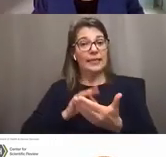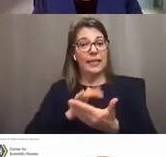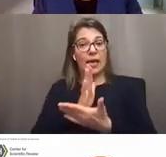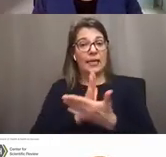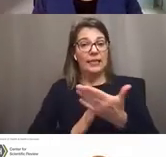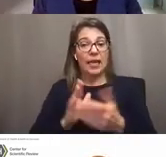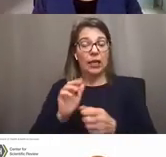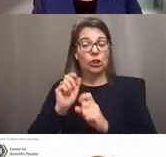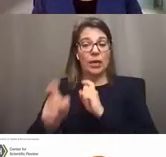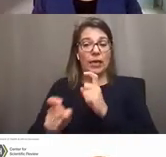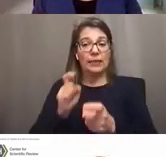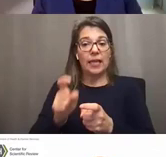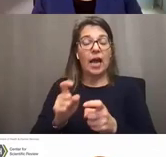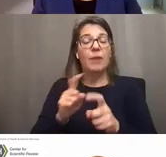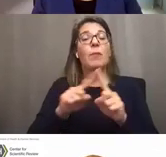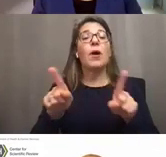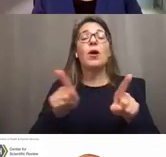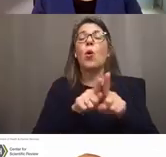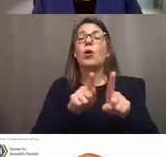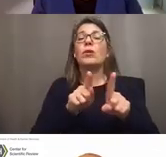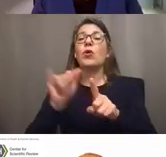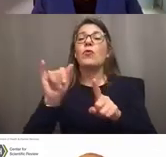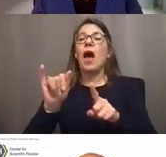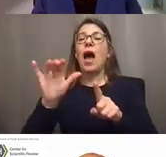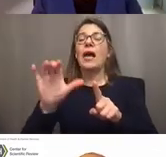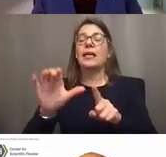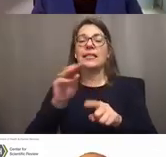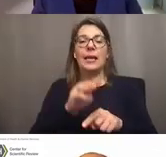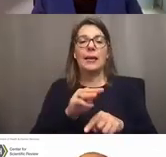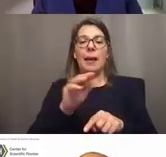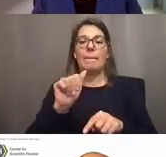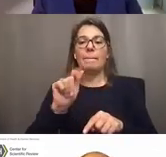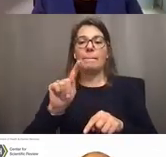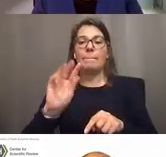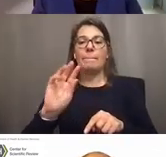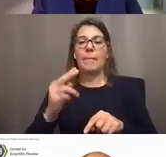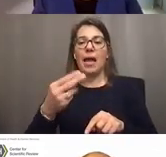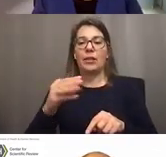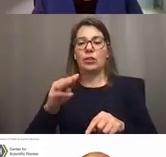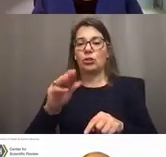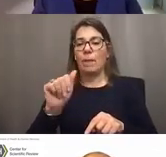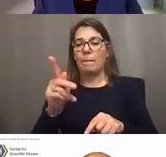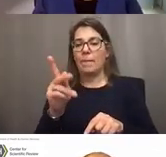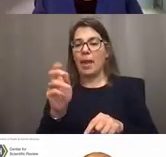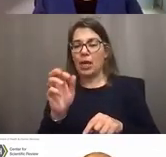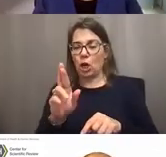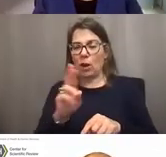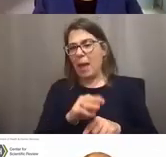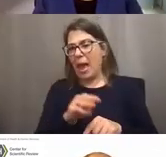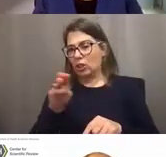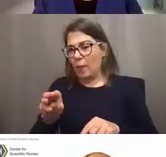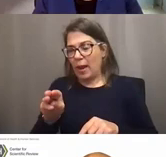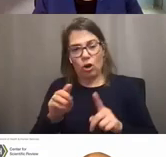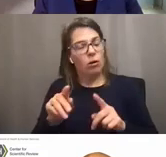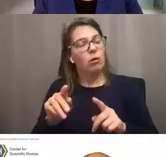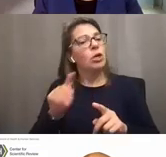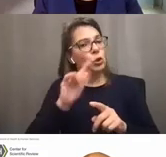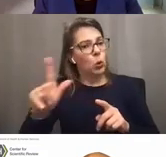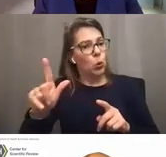but also the IC Matchmaker. Those are tools, and they are very valid things for you to make recommendations on.